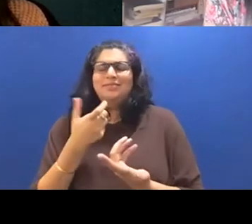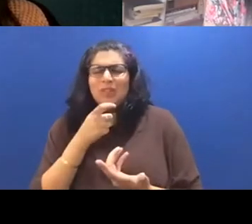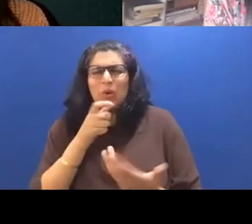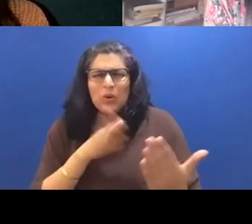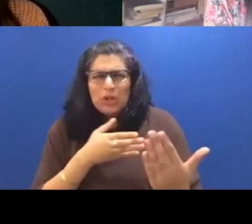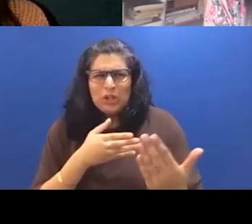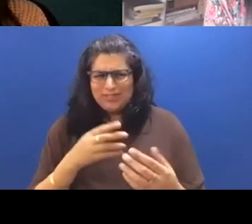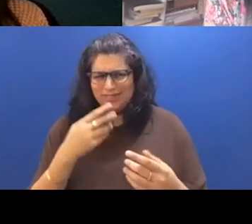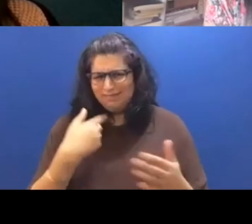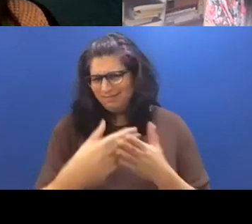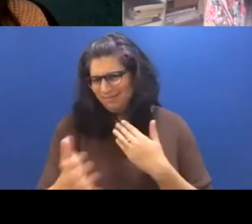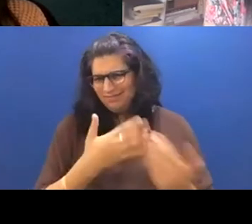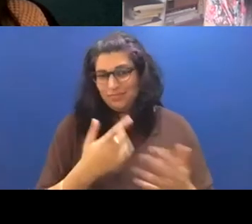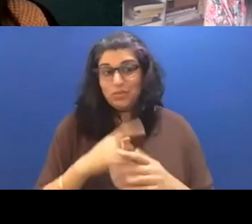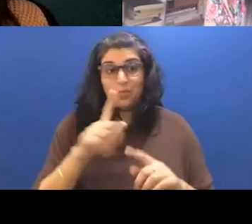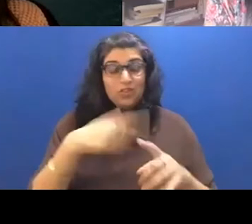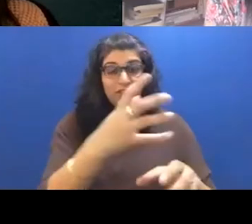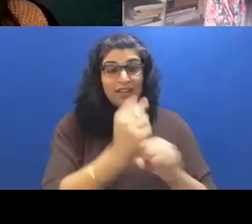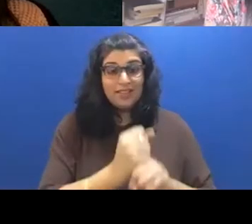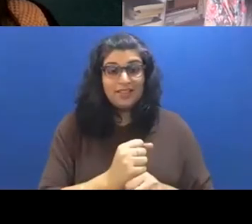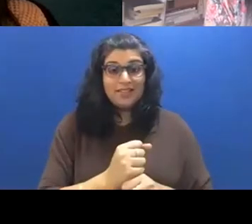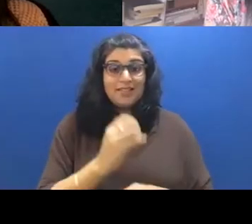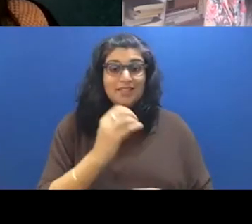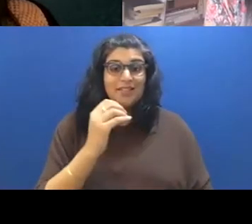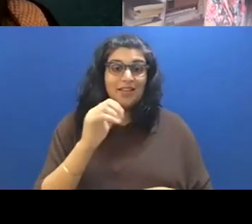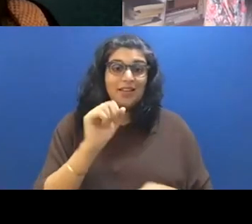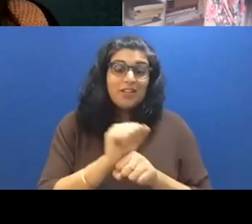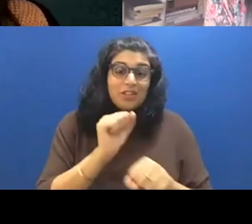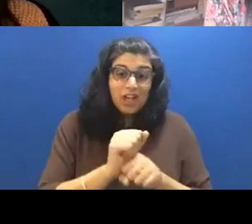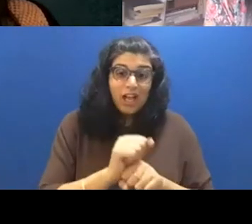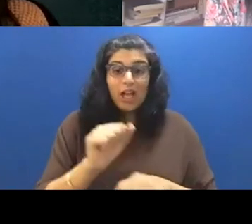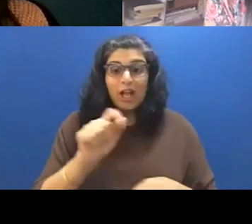this job, it's like, there's this nine year old girl who is much more adept at doing things